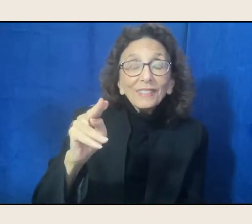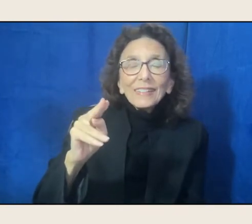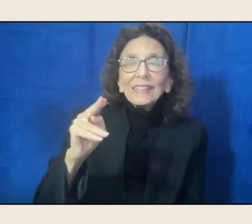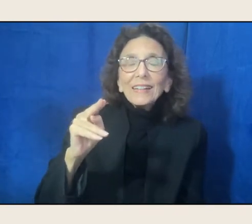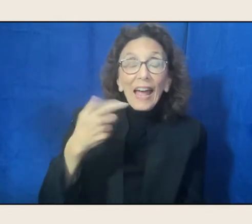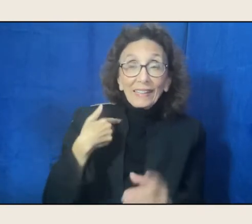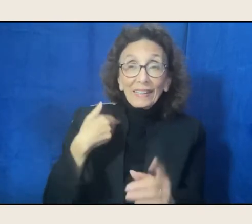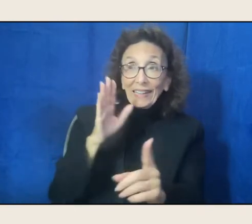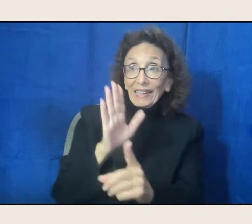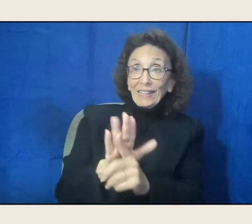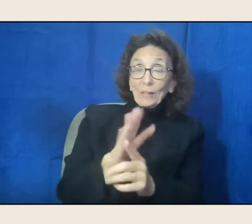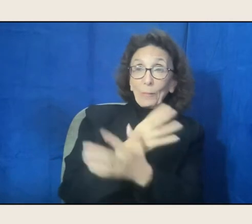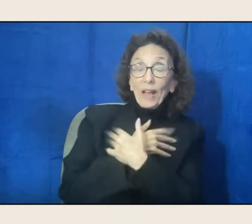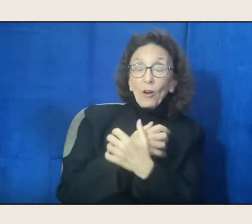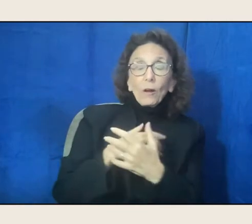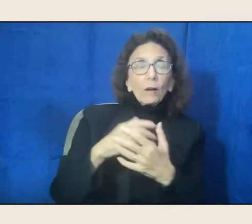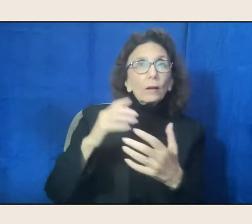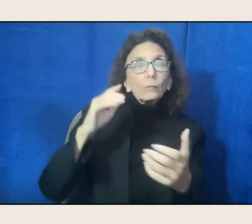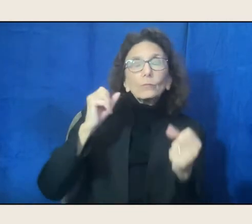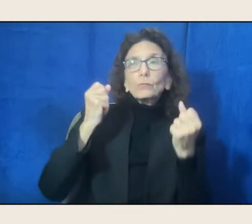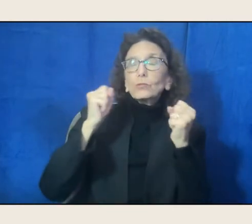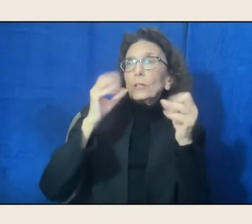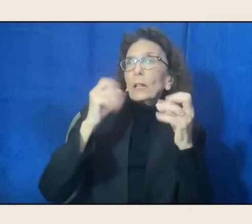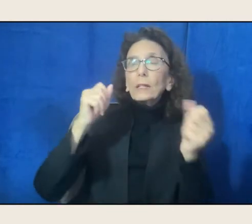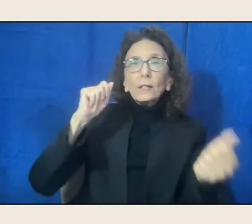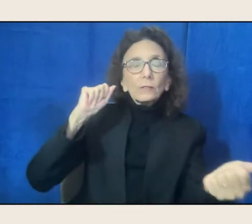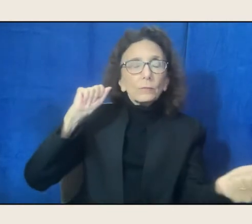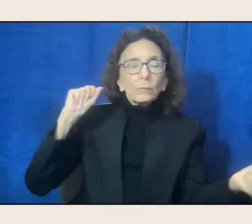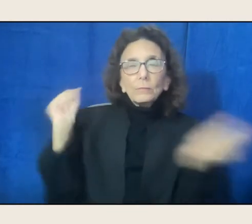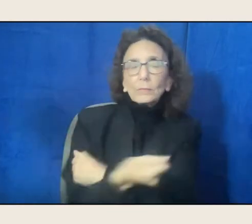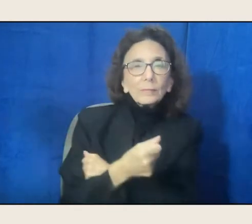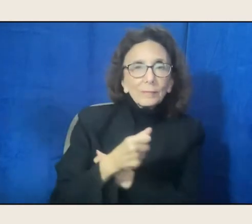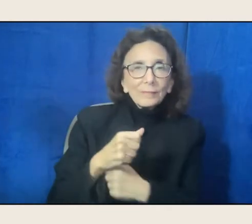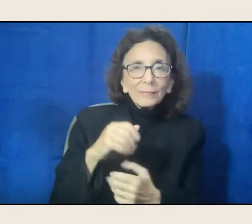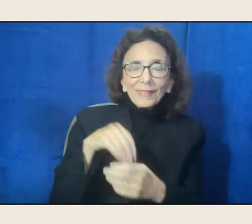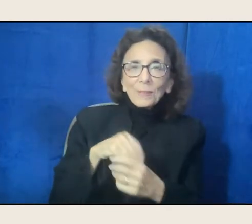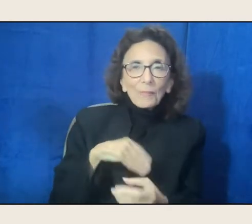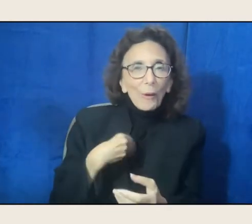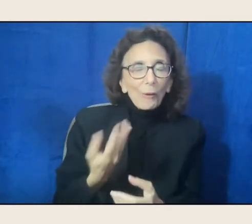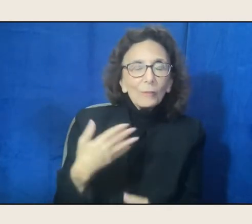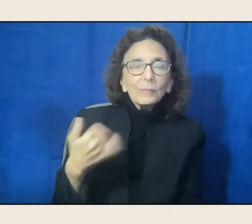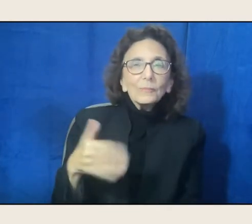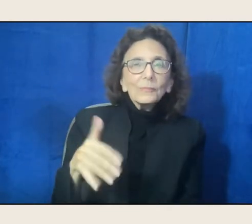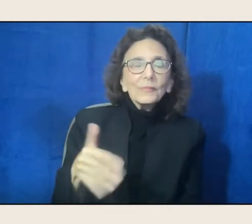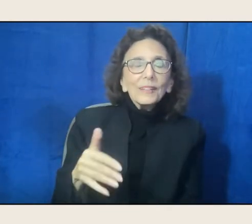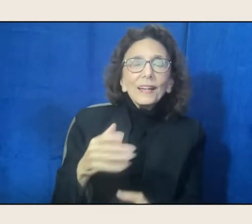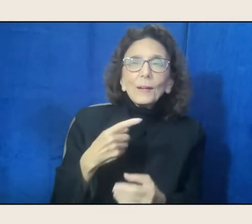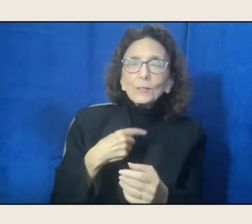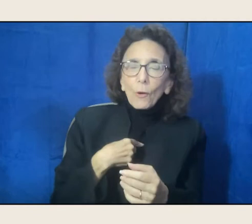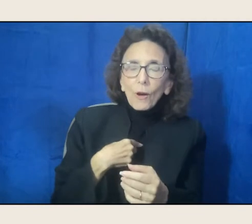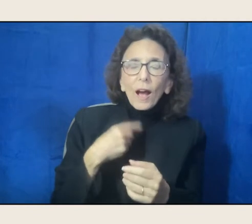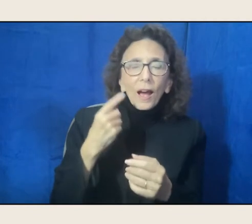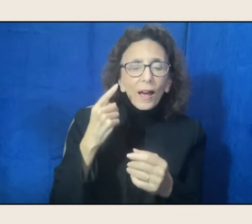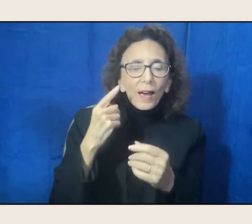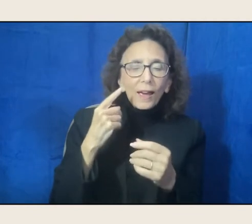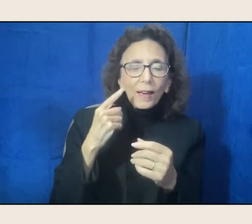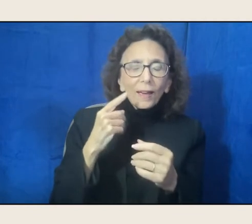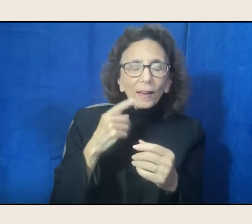that brilliant transformative, poem of transformation. But I came to poetry as a way to speak